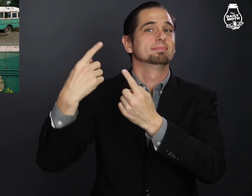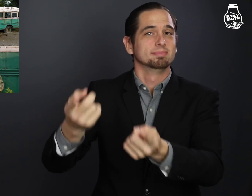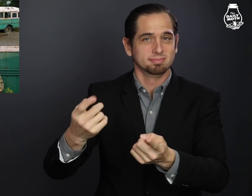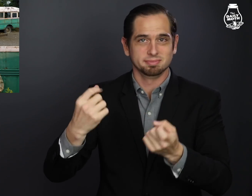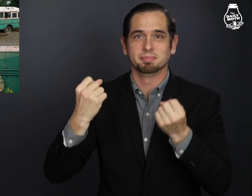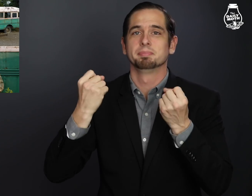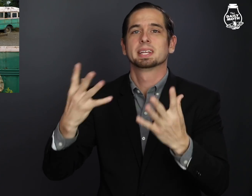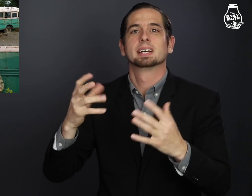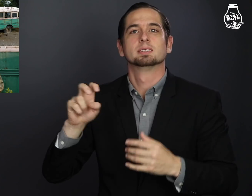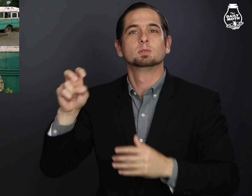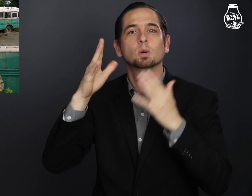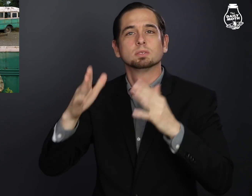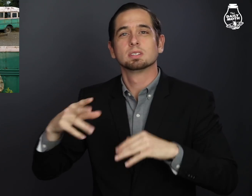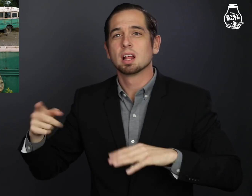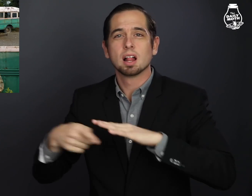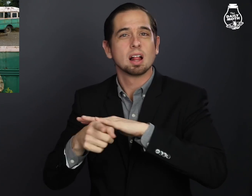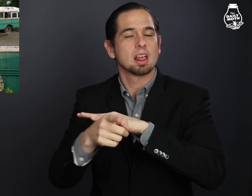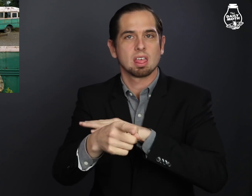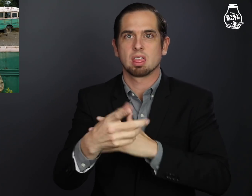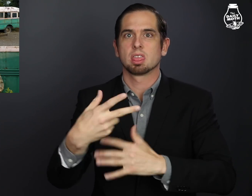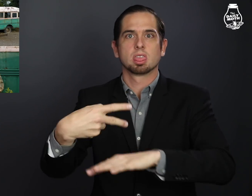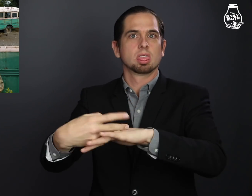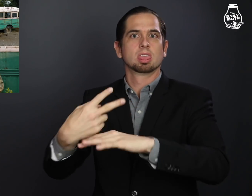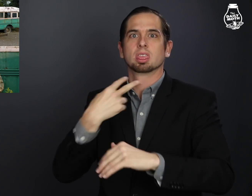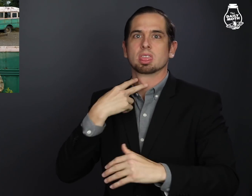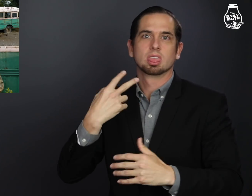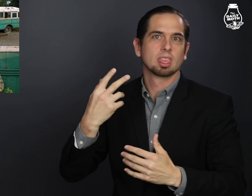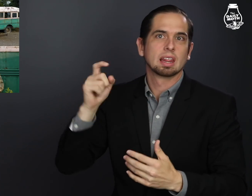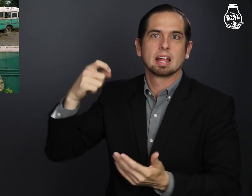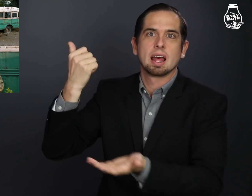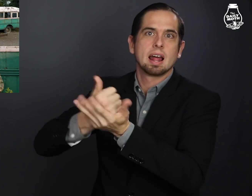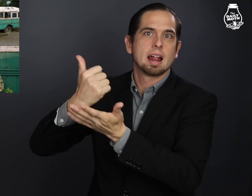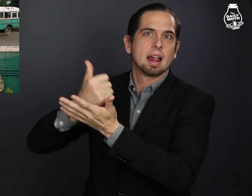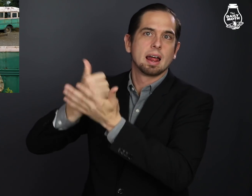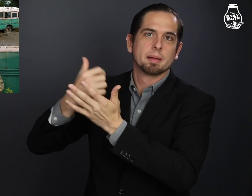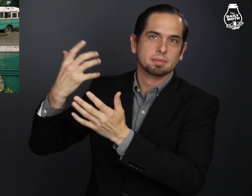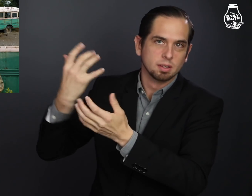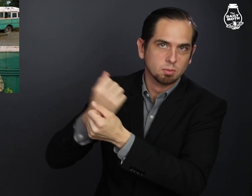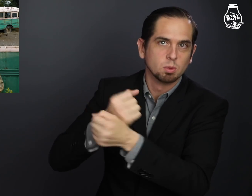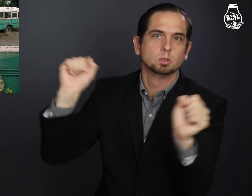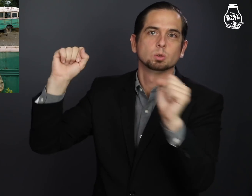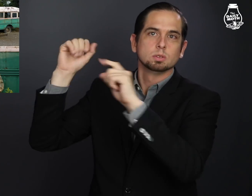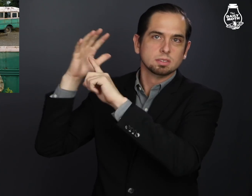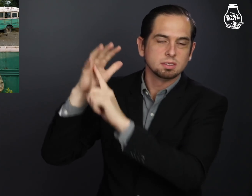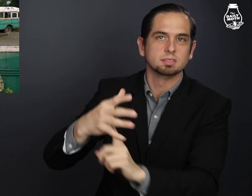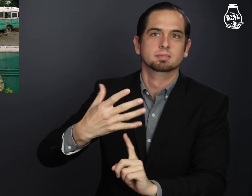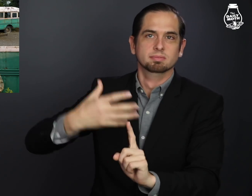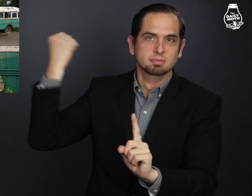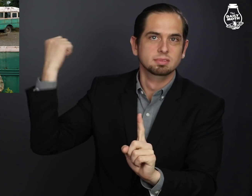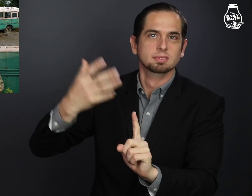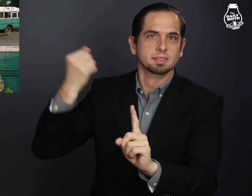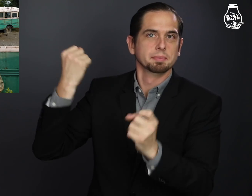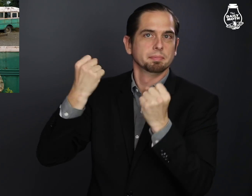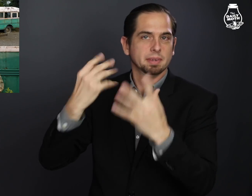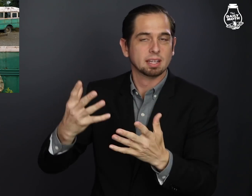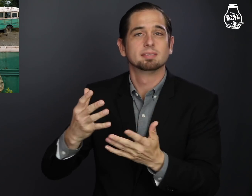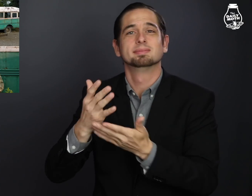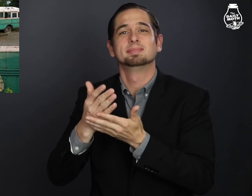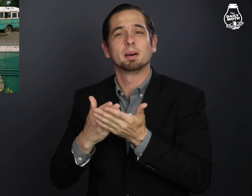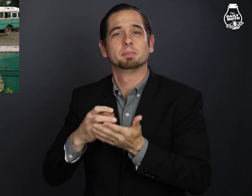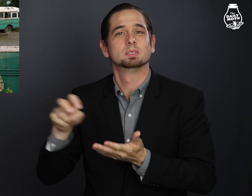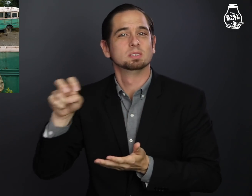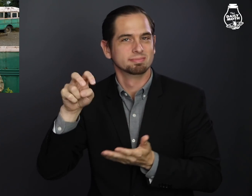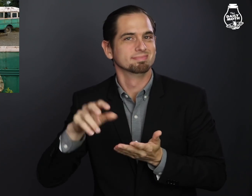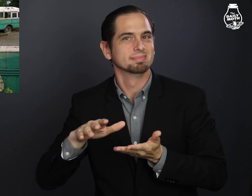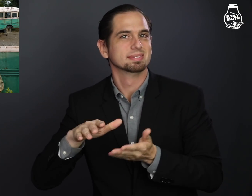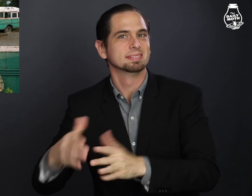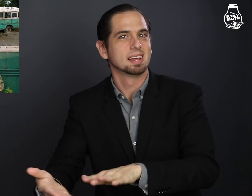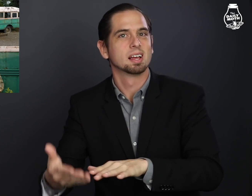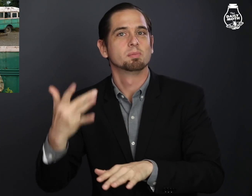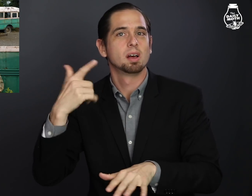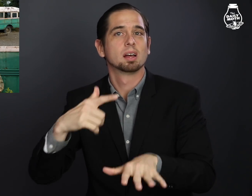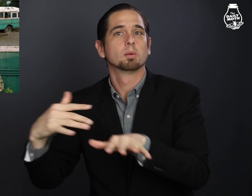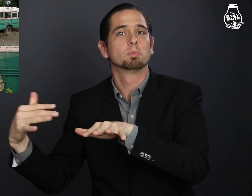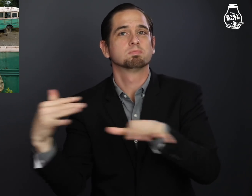Many tourists had to be rescued and some died